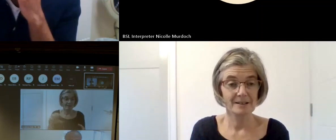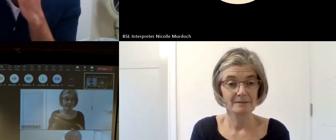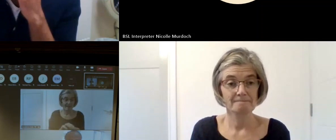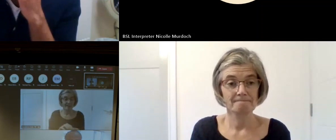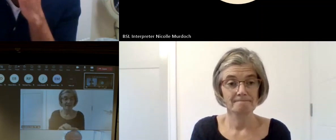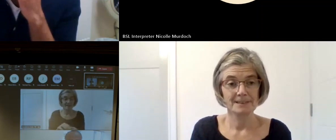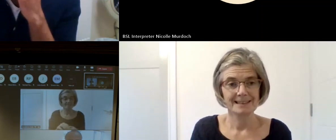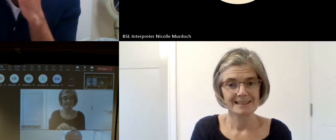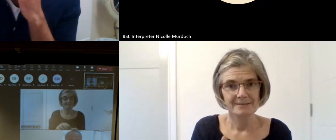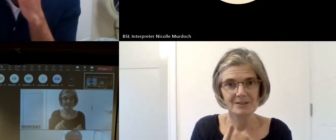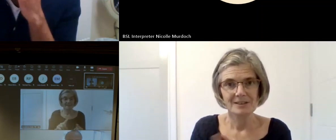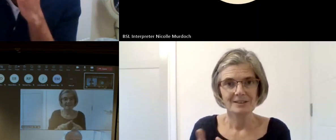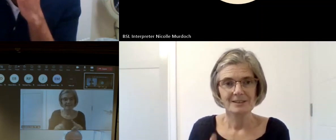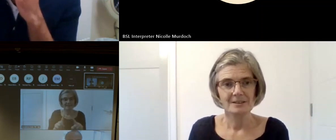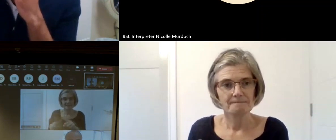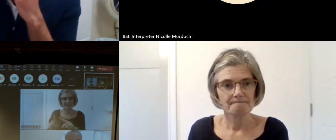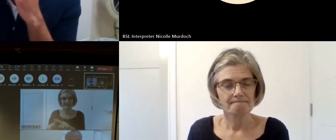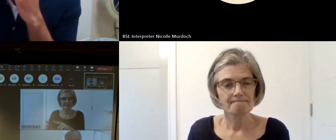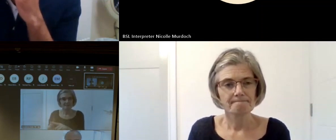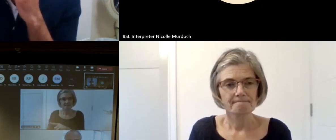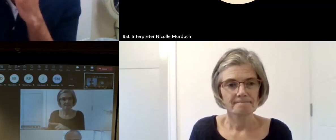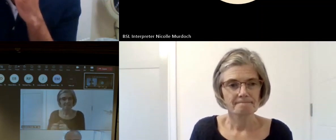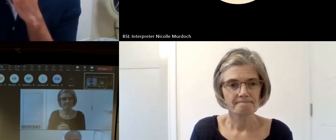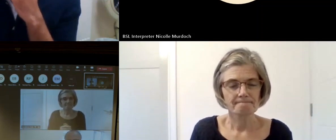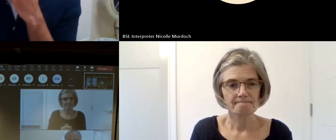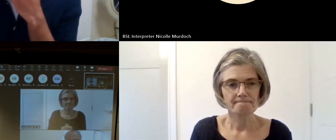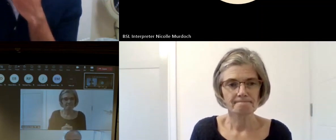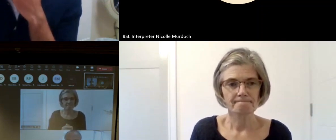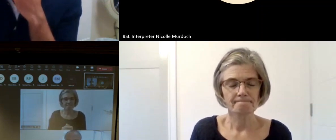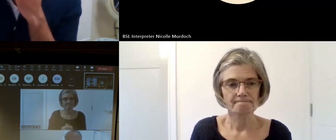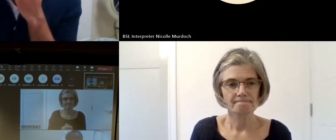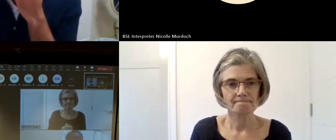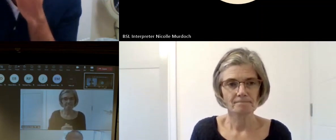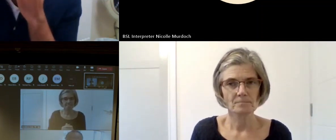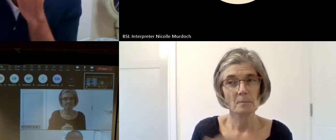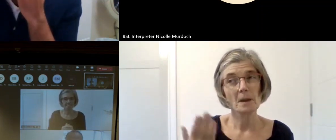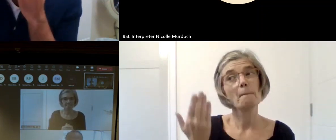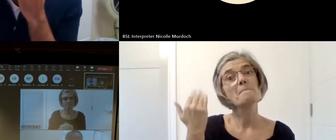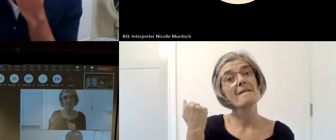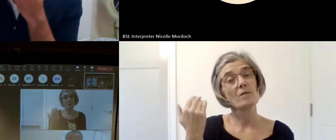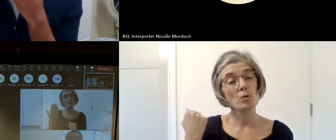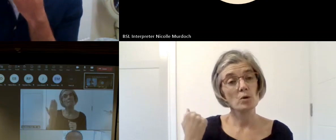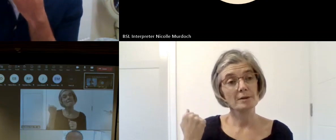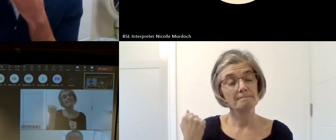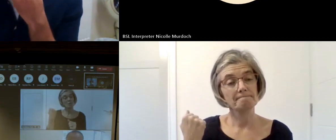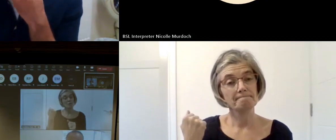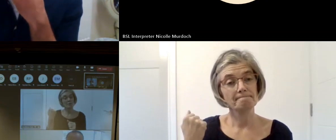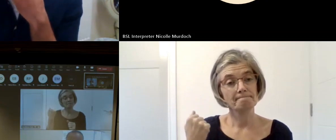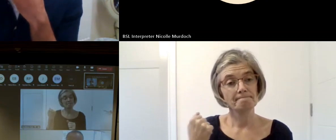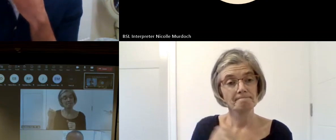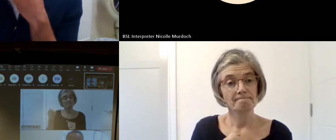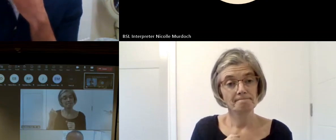as inclusive as possible um prior to that I was uh as mentioned earlier director Scottish Civic trust